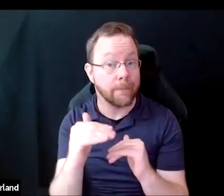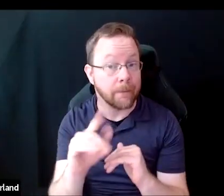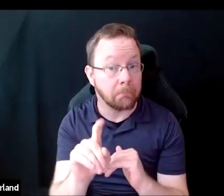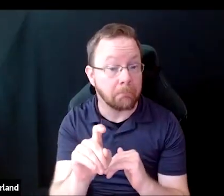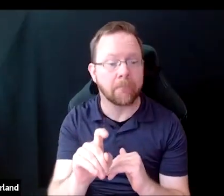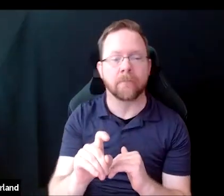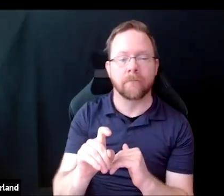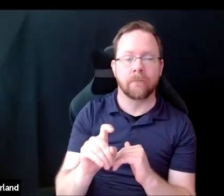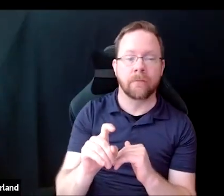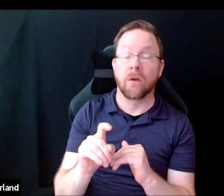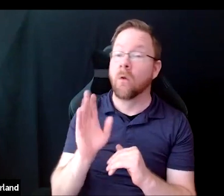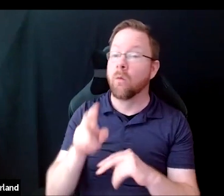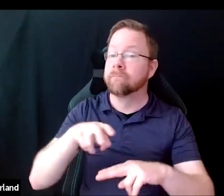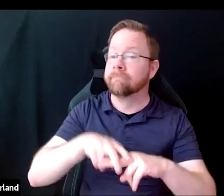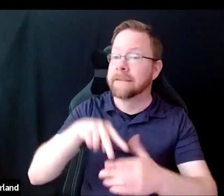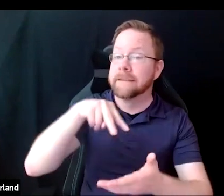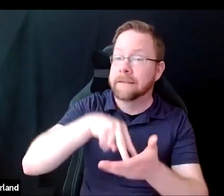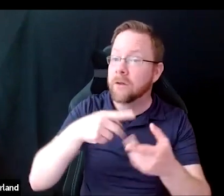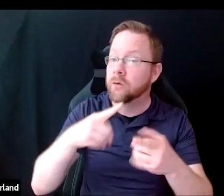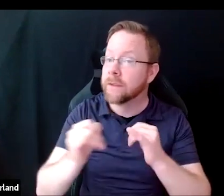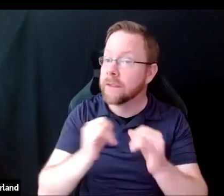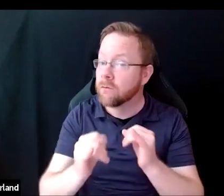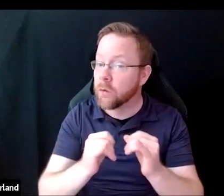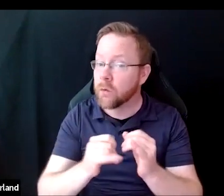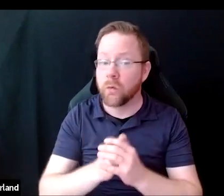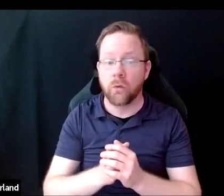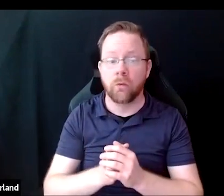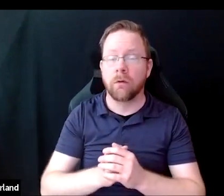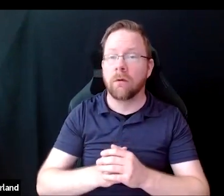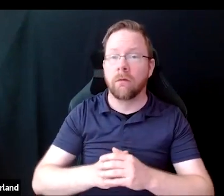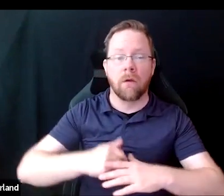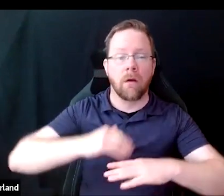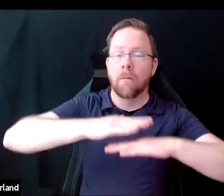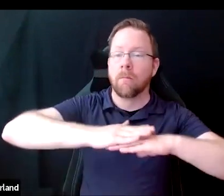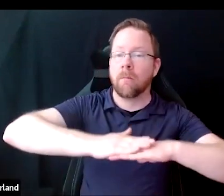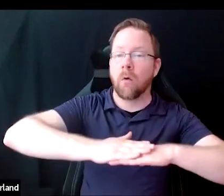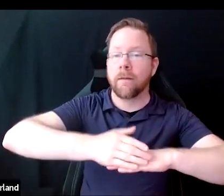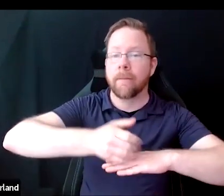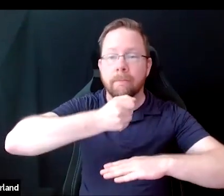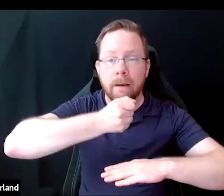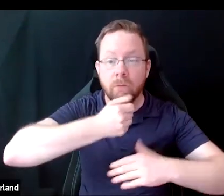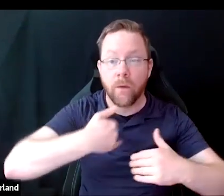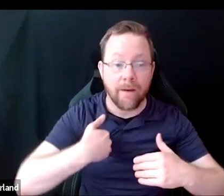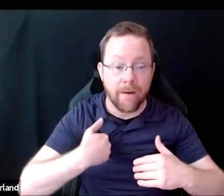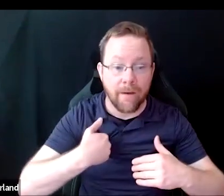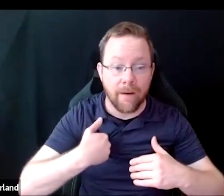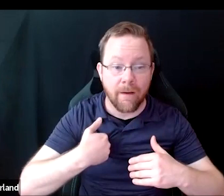will be seated or standing, whether there's a podium, a microphone, what the structure of the breaks are,